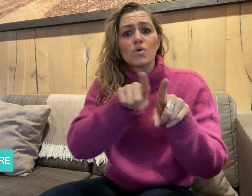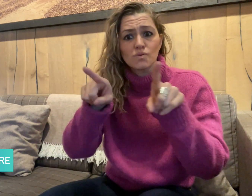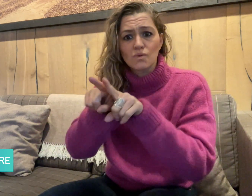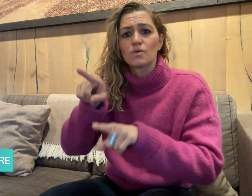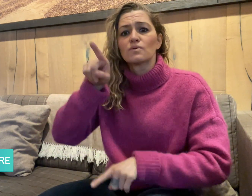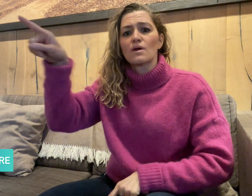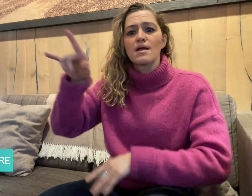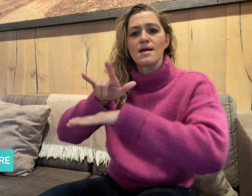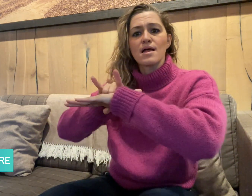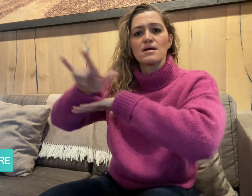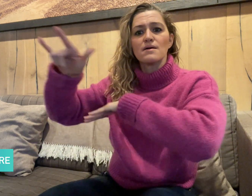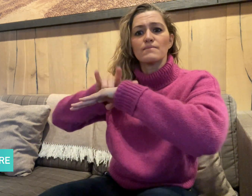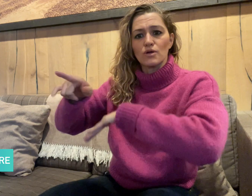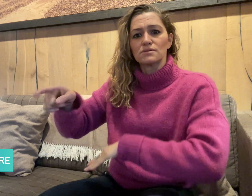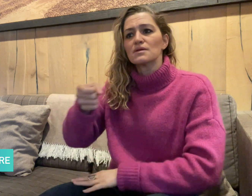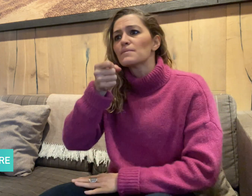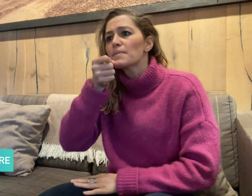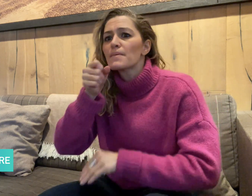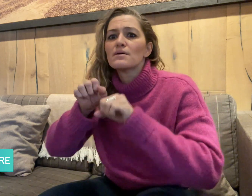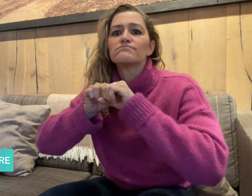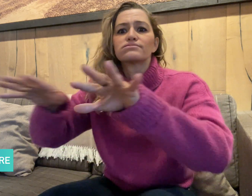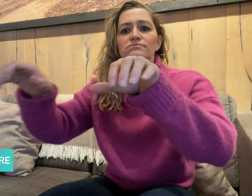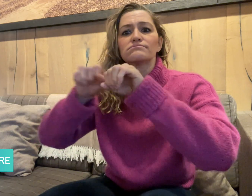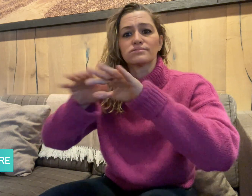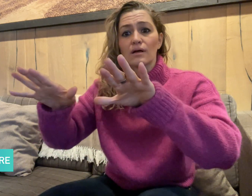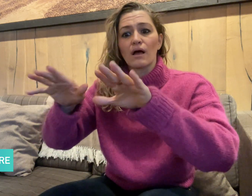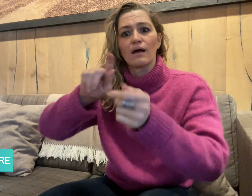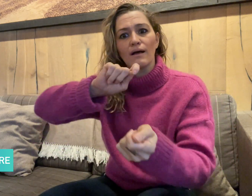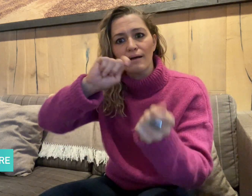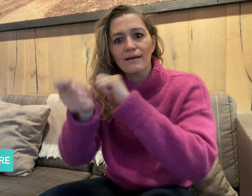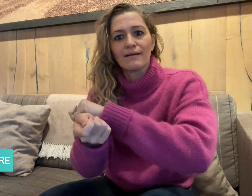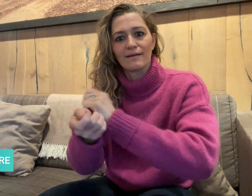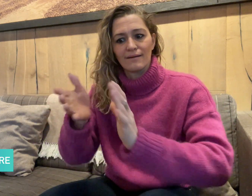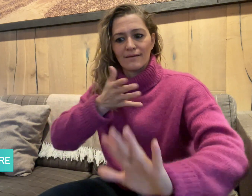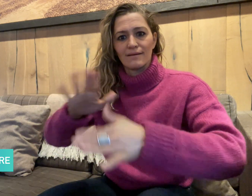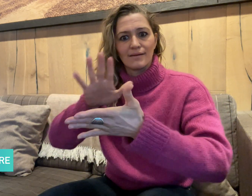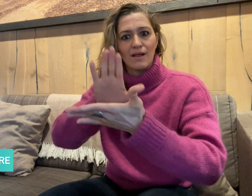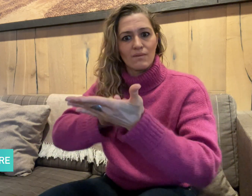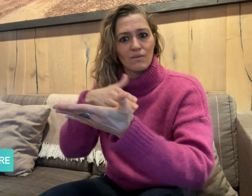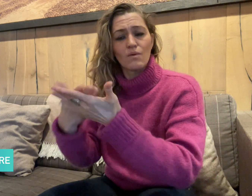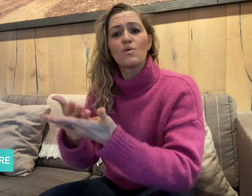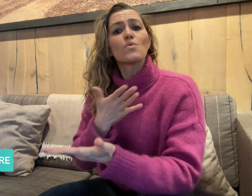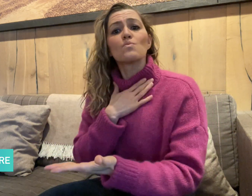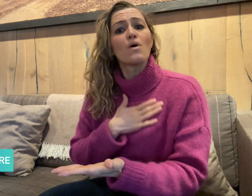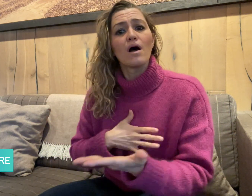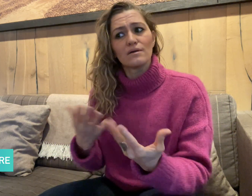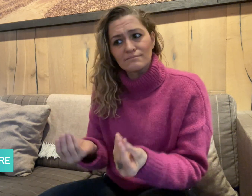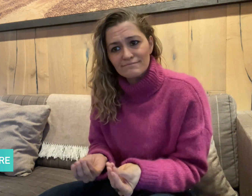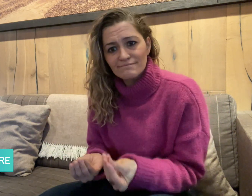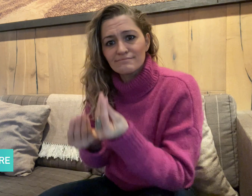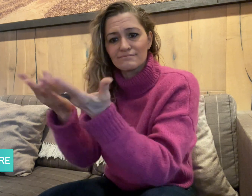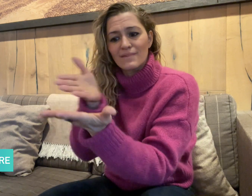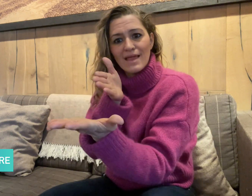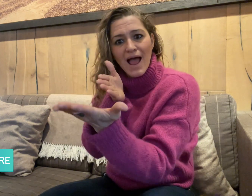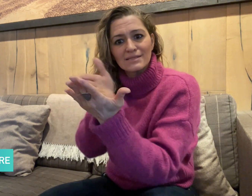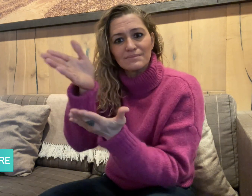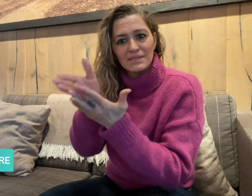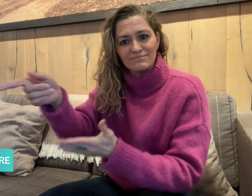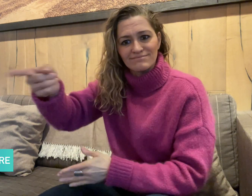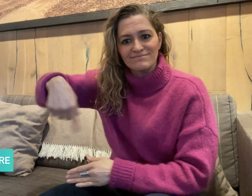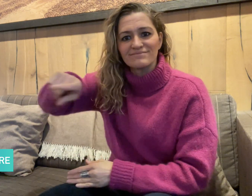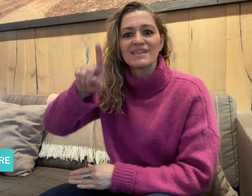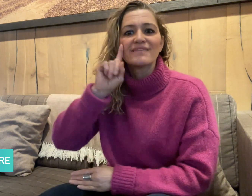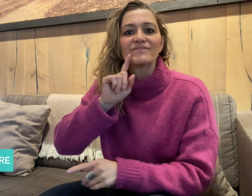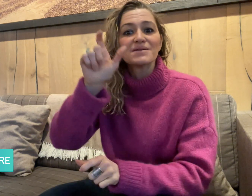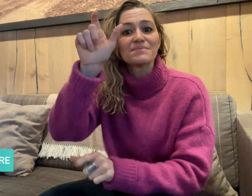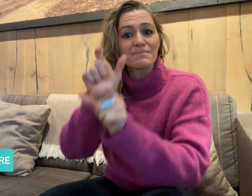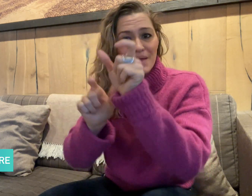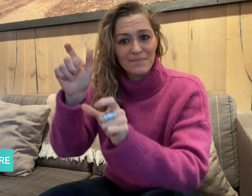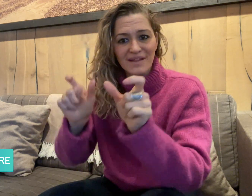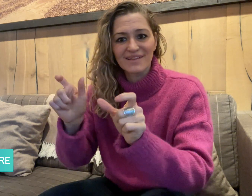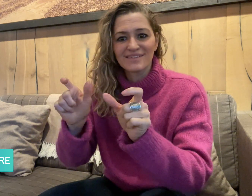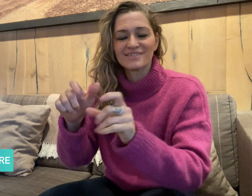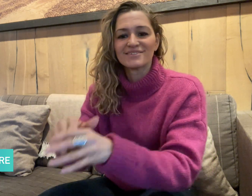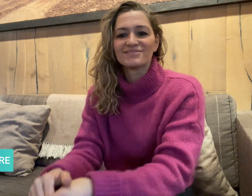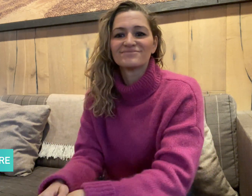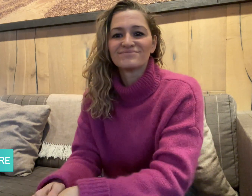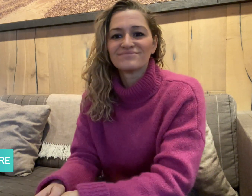stations and airports to provide accessibility to Deaf people.